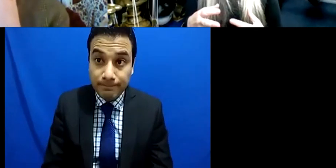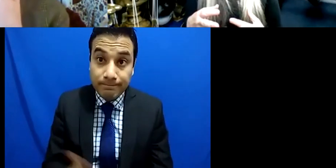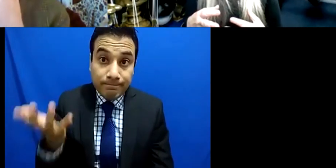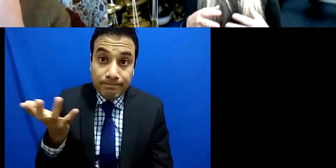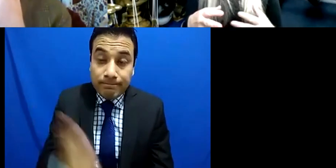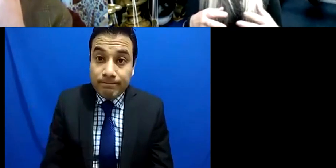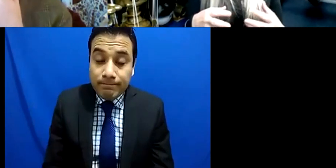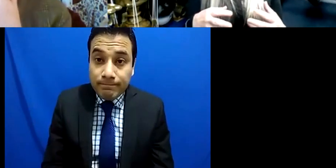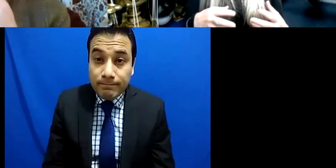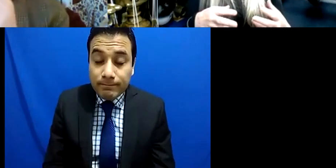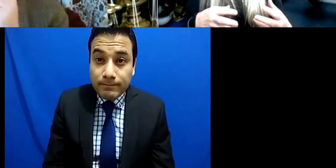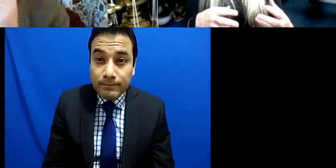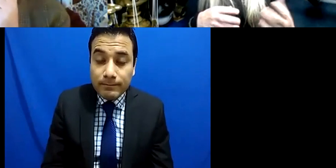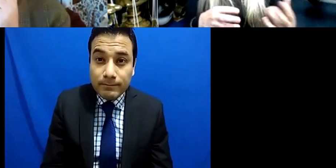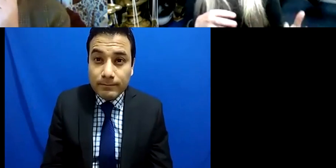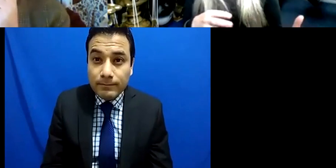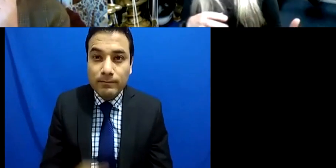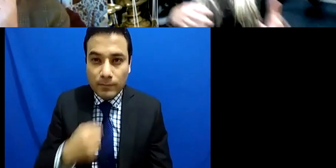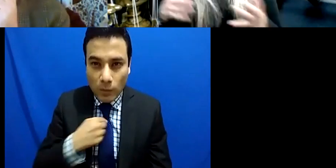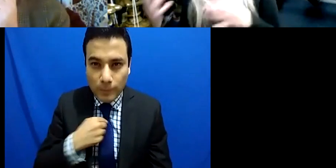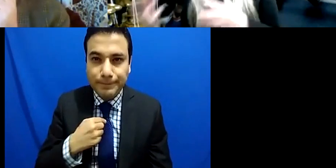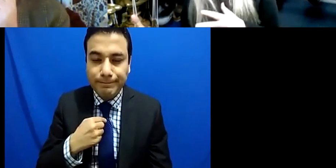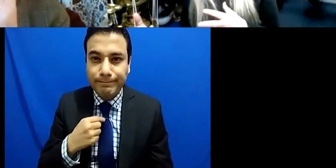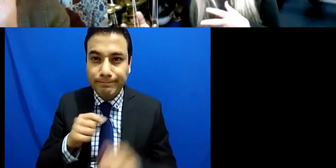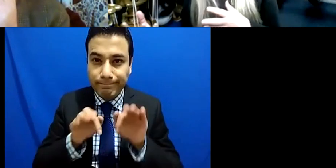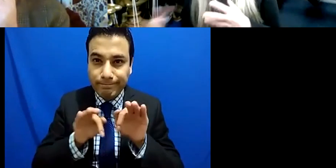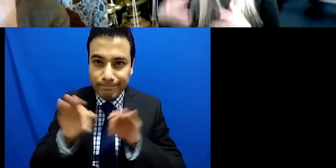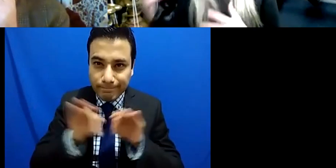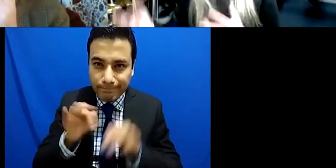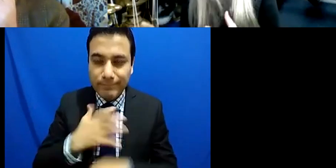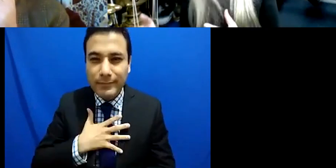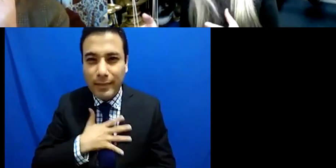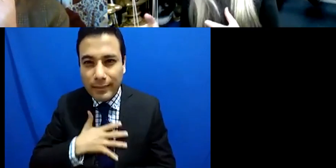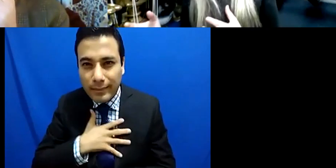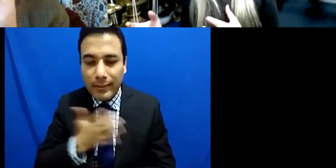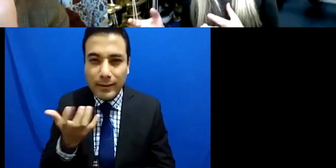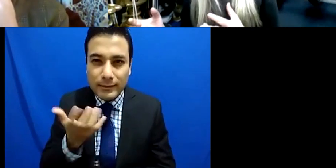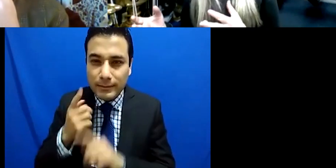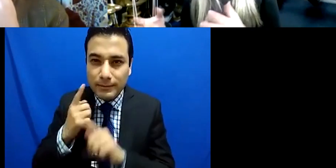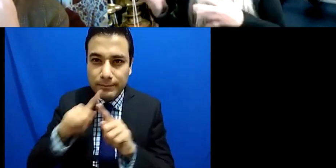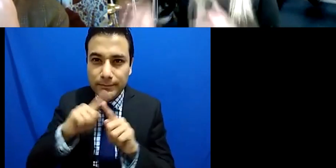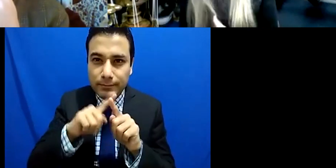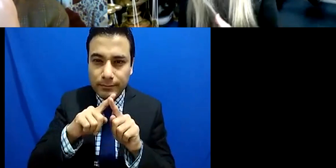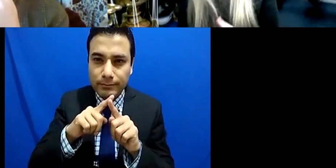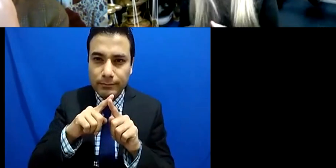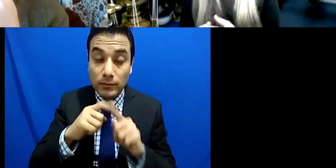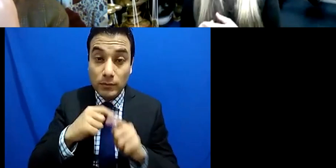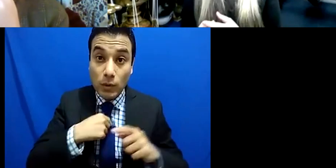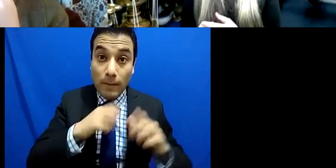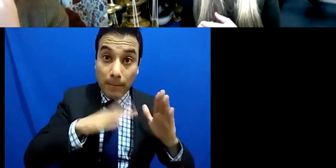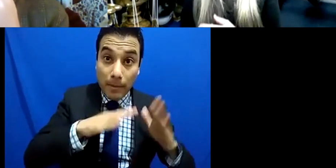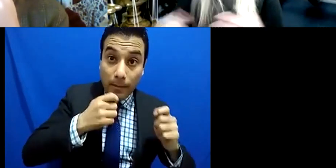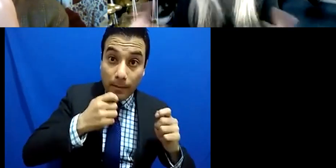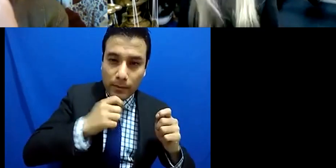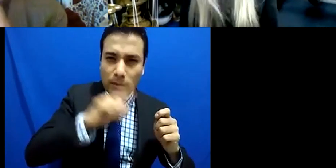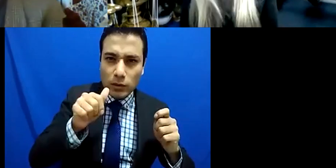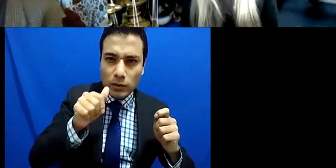I do I can in a way transfer into so many other aspects of my life and of my engagement